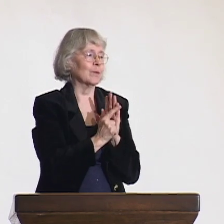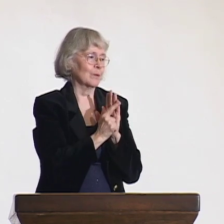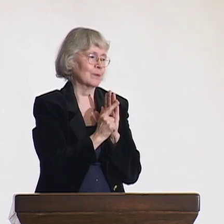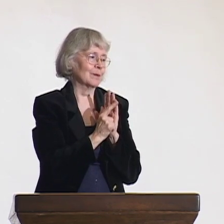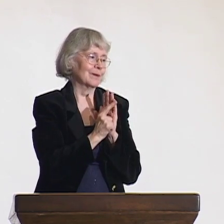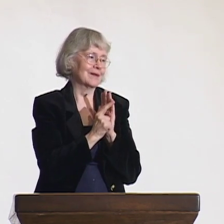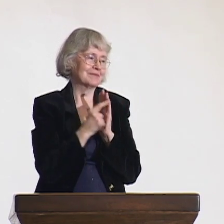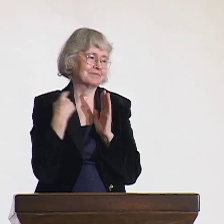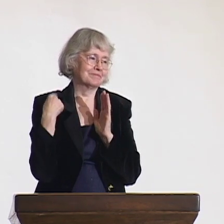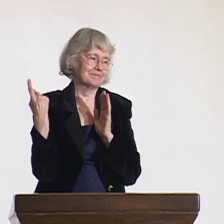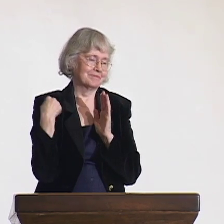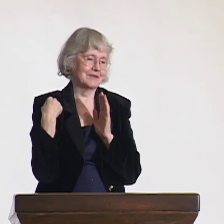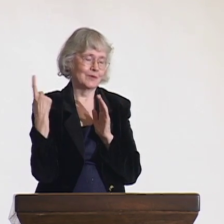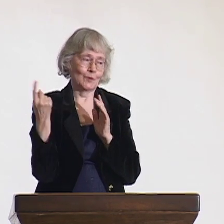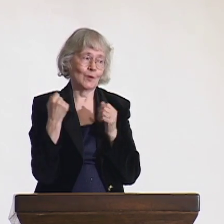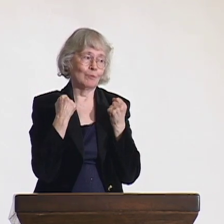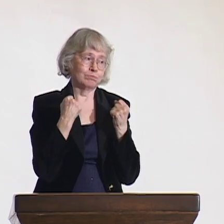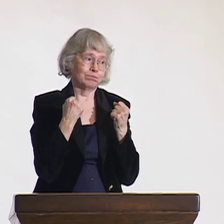His was in Law, as was mine.